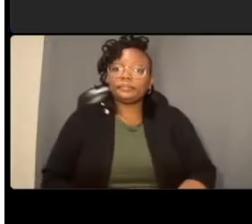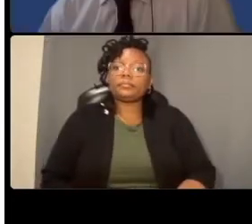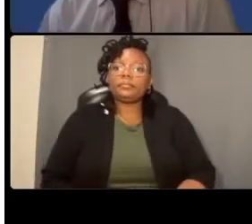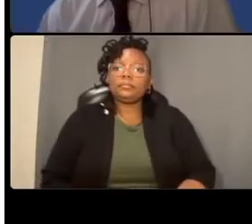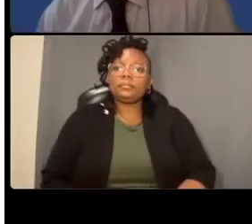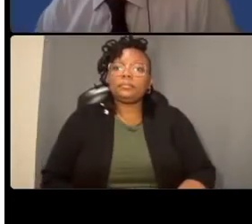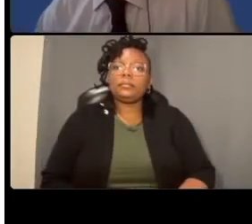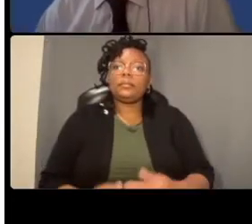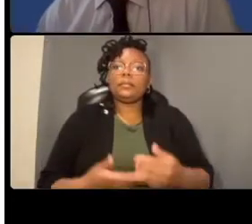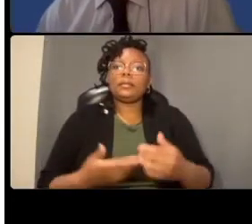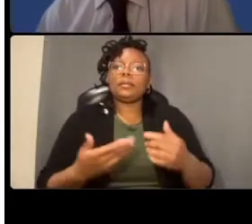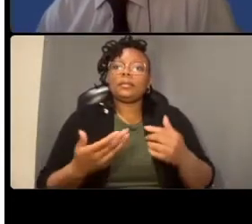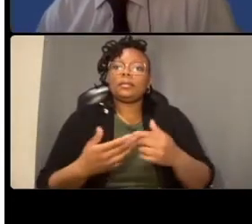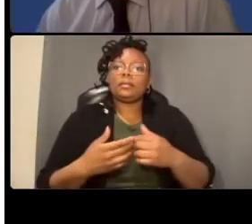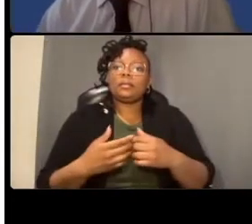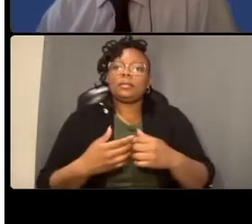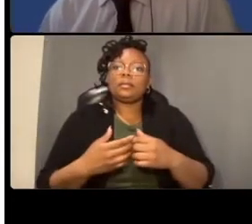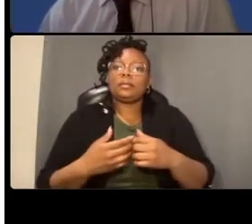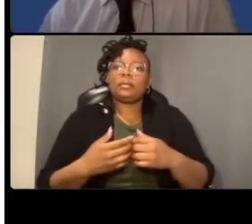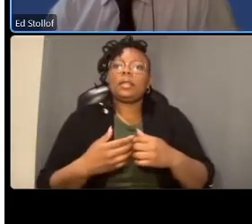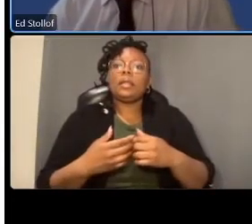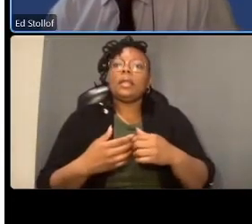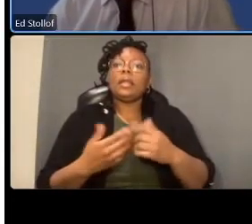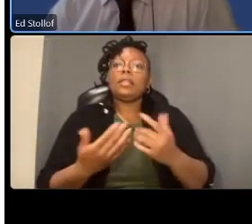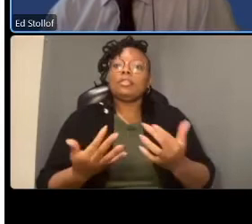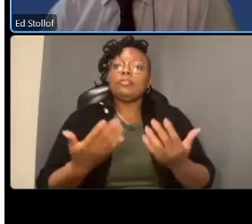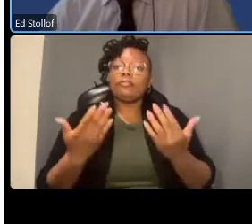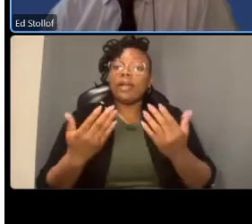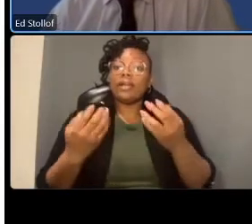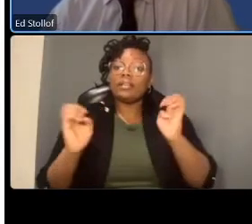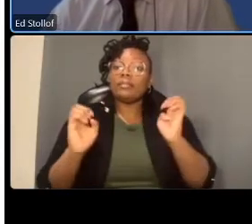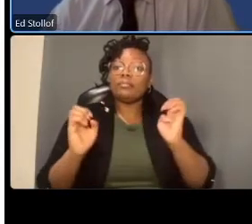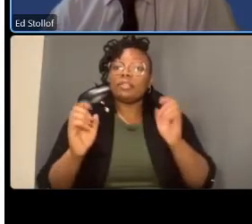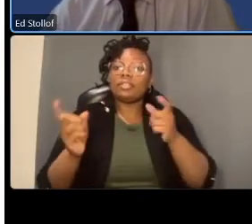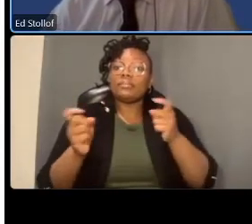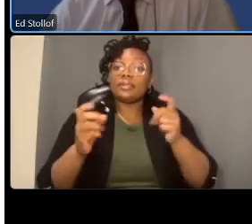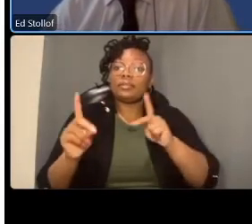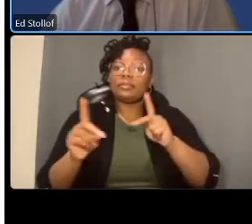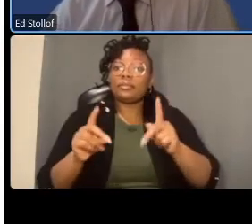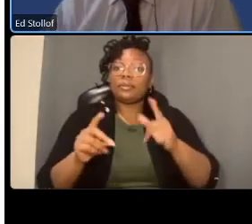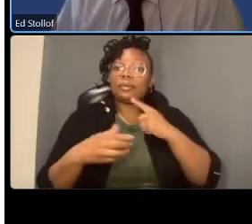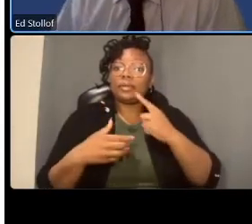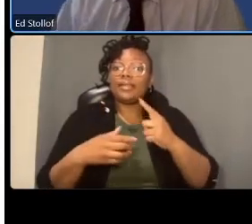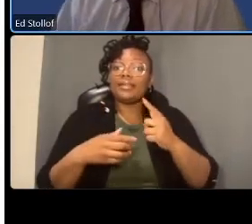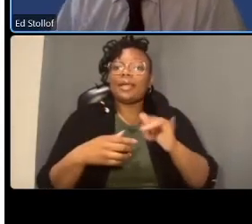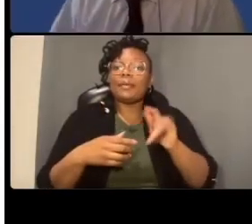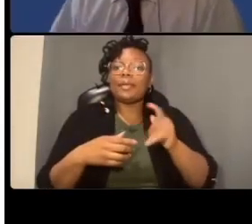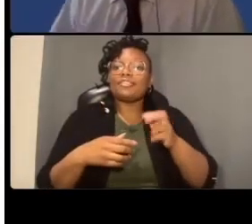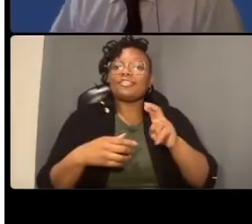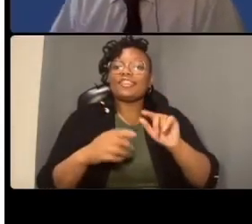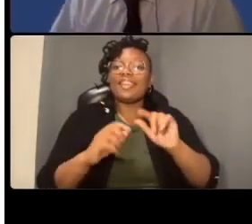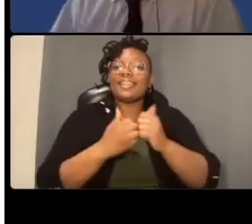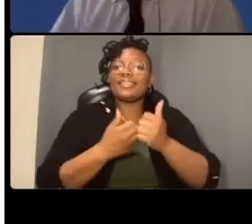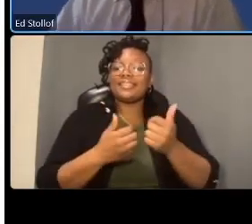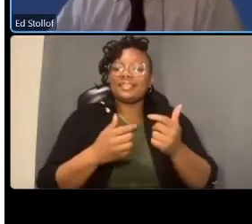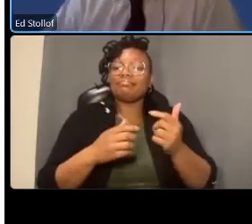on our interagency task force and we'll be working with them throughout the design process to ensure safety for emergency vehicles